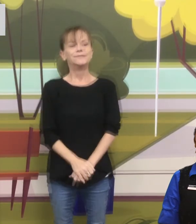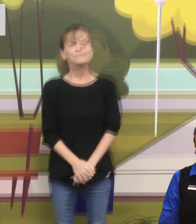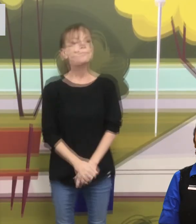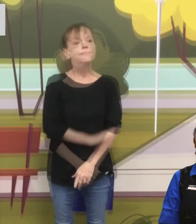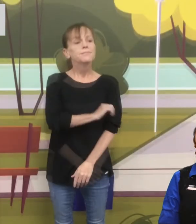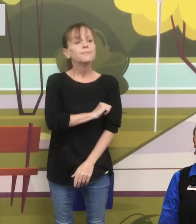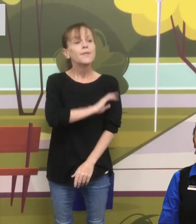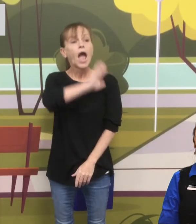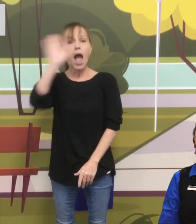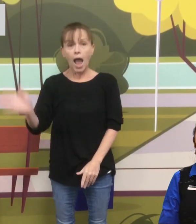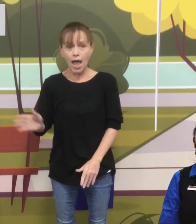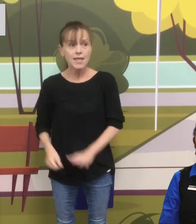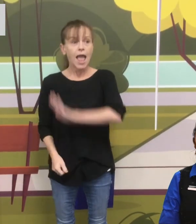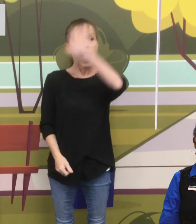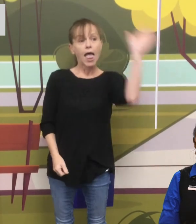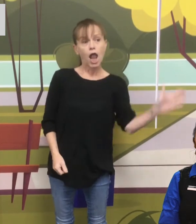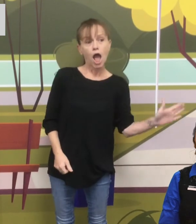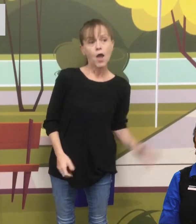Hi, hello, and how are you,